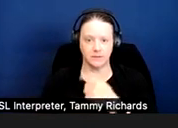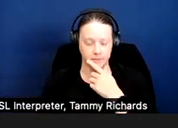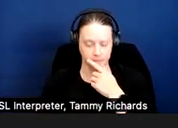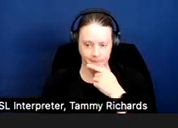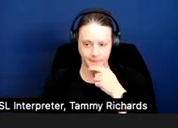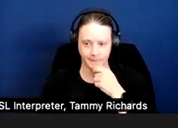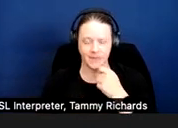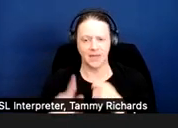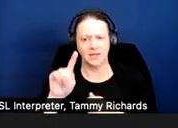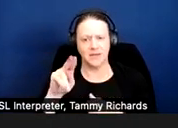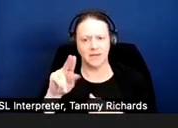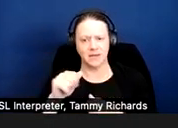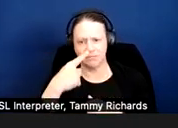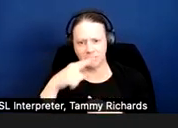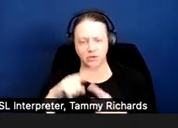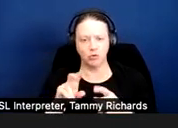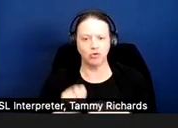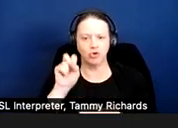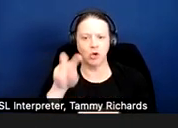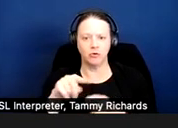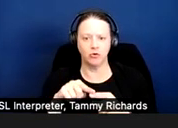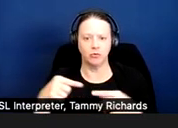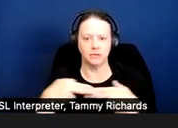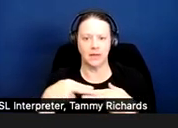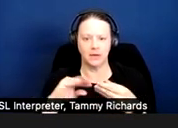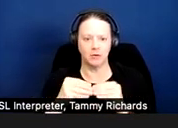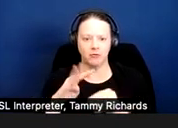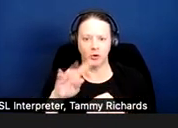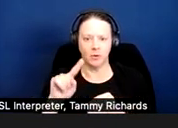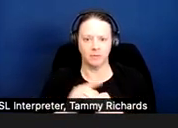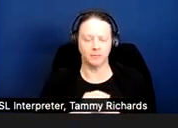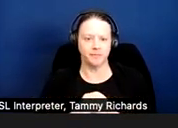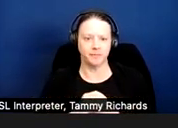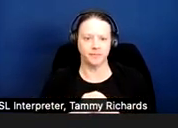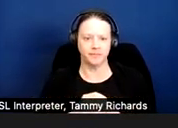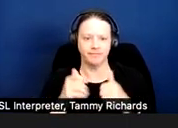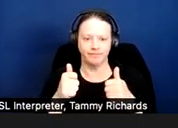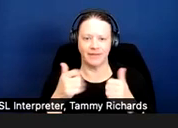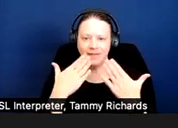And Tina, can you jump ahead to slide 41? Thank you.